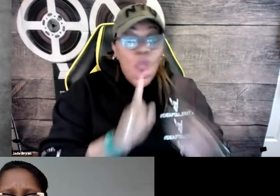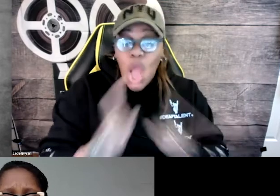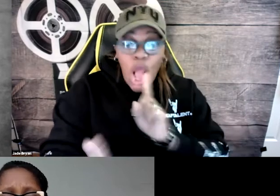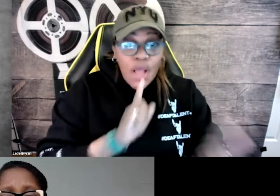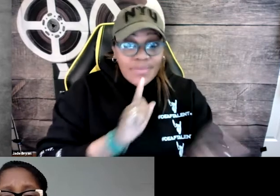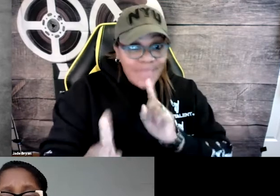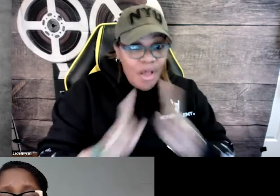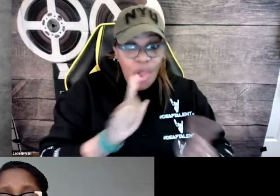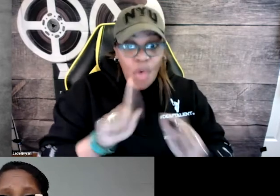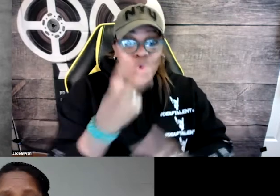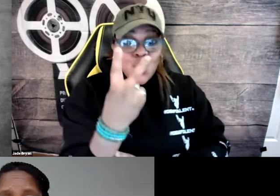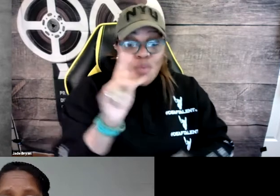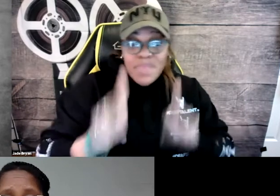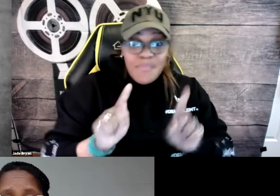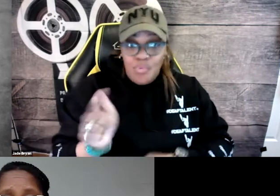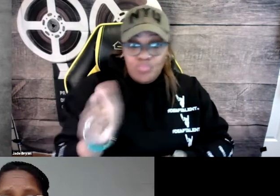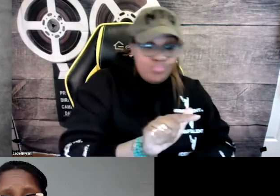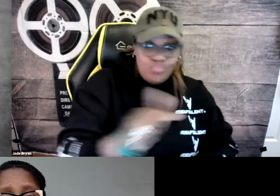As far as the dialogue goes,